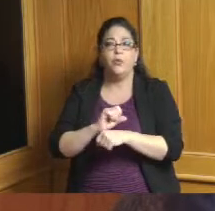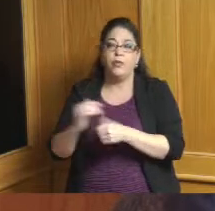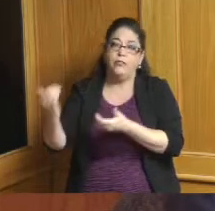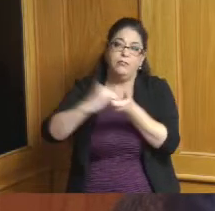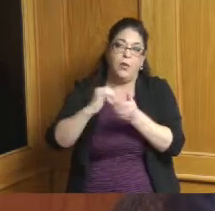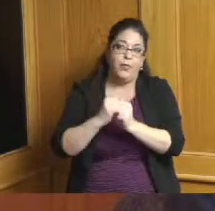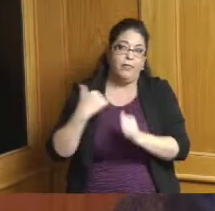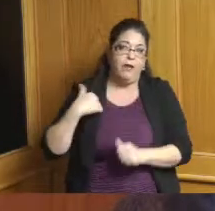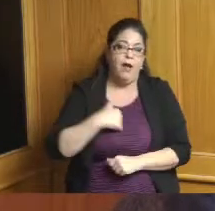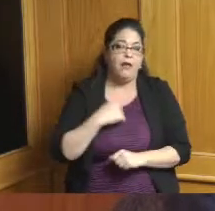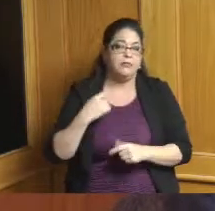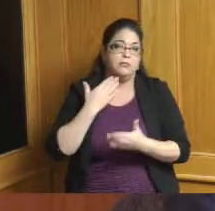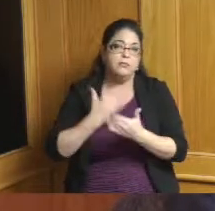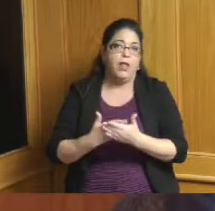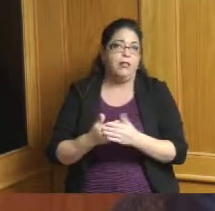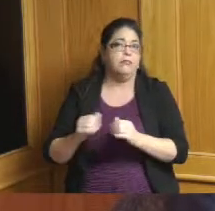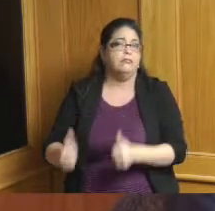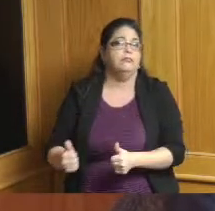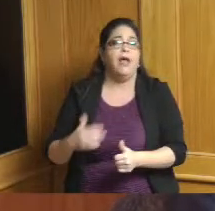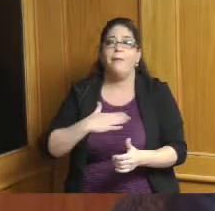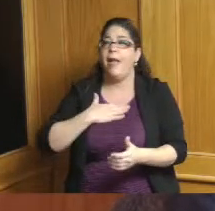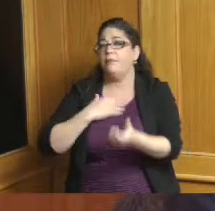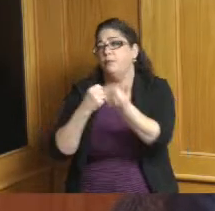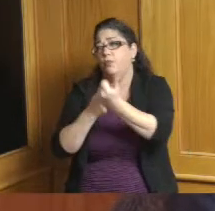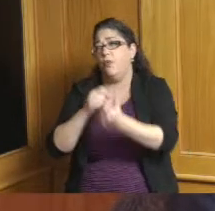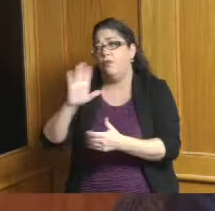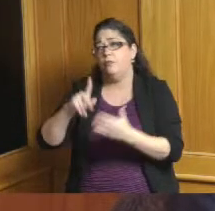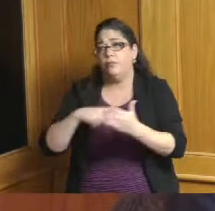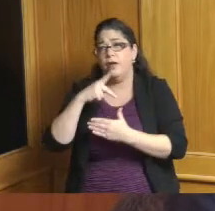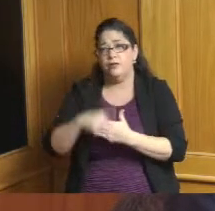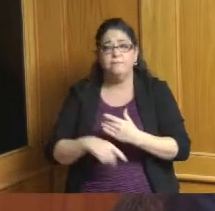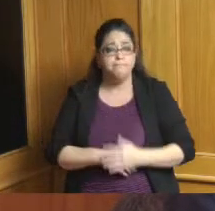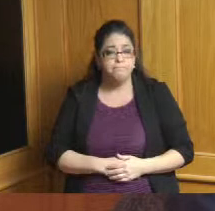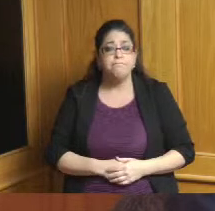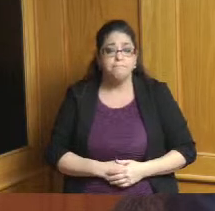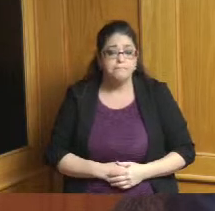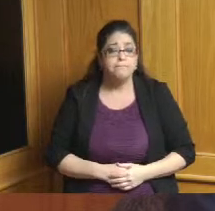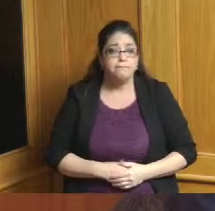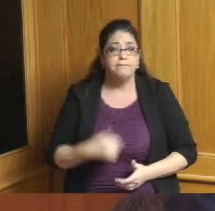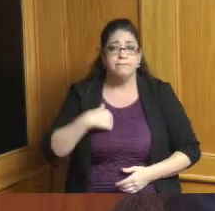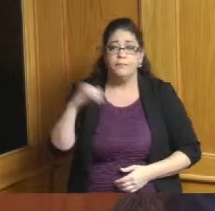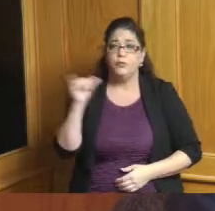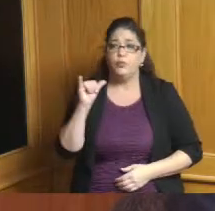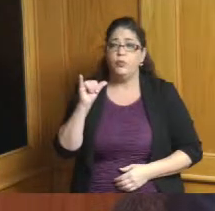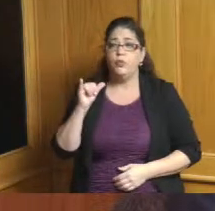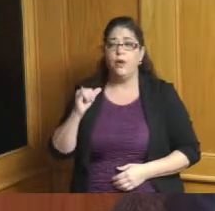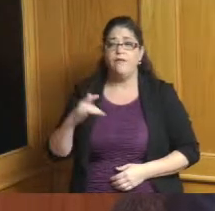with you guys so I'm happy to support this project I too am encouraged about what's going on in